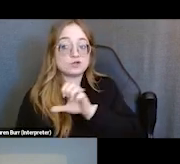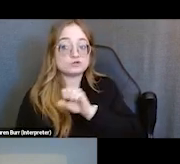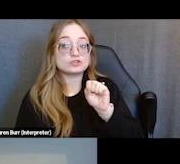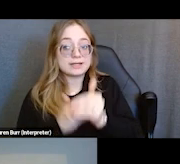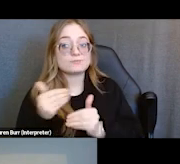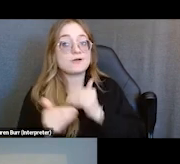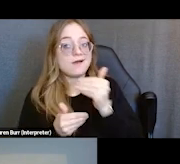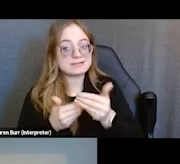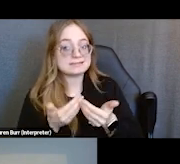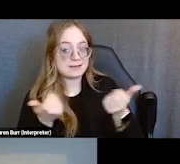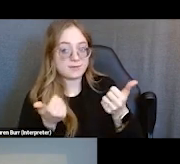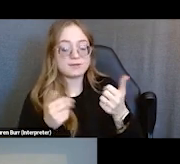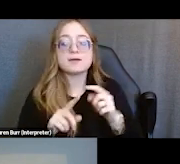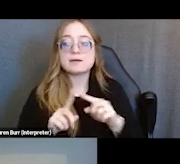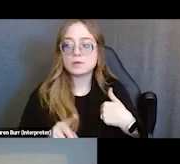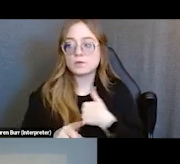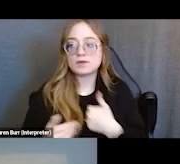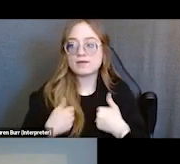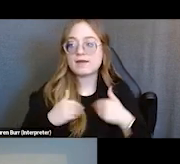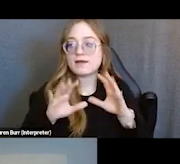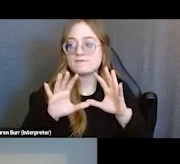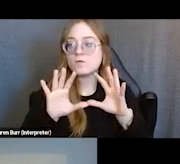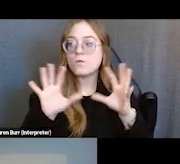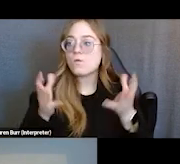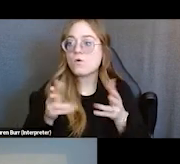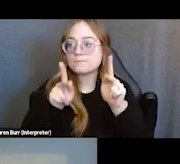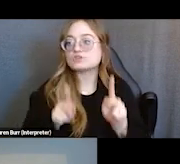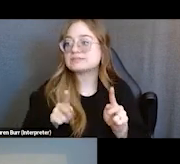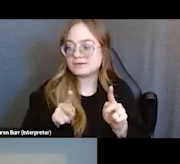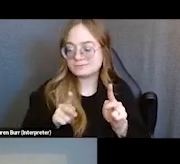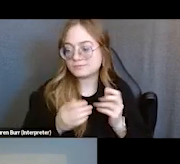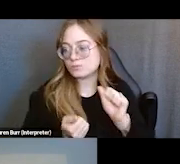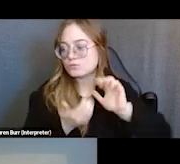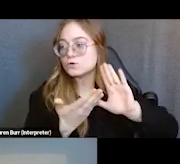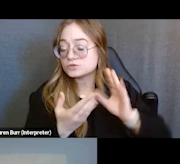but we take like a whole person centered approach. So what I do then is, I fax a referral